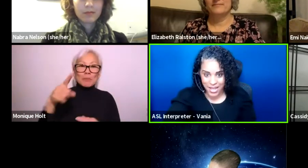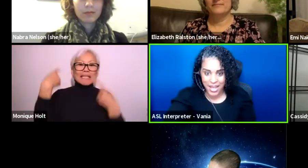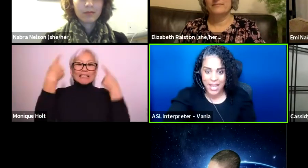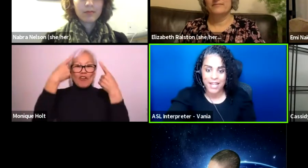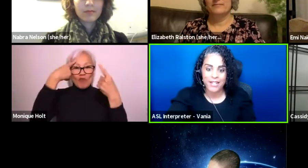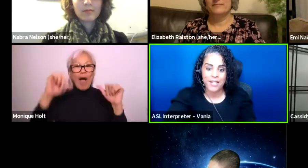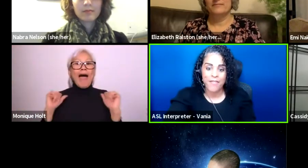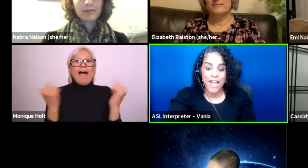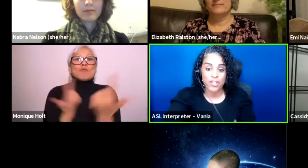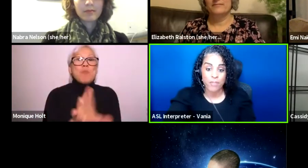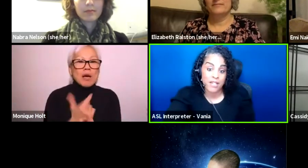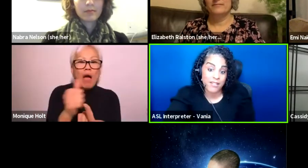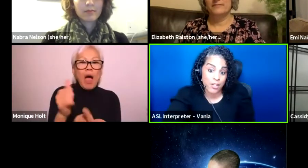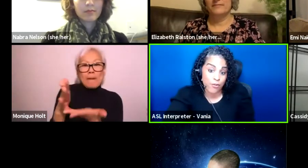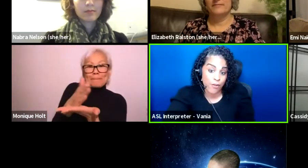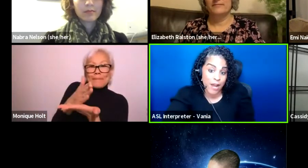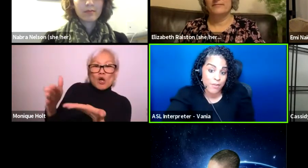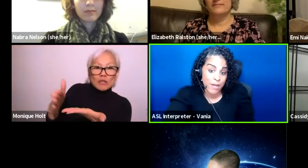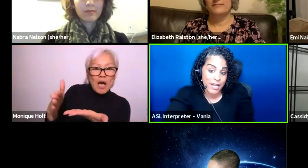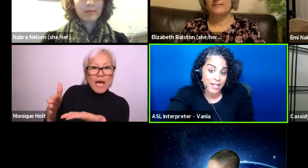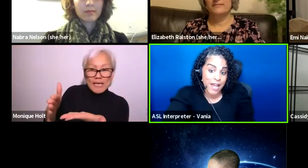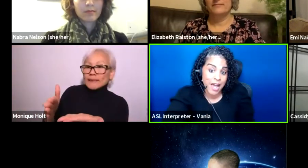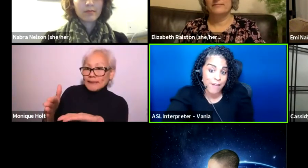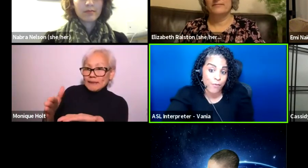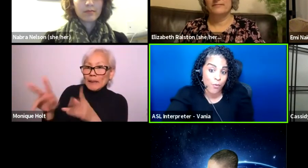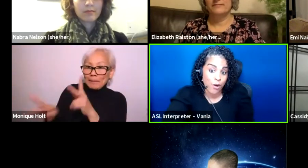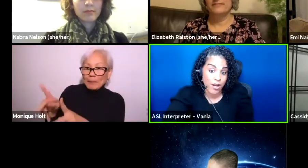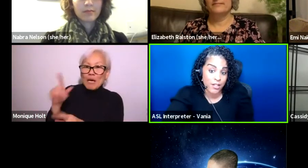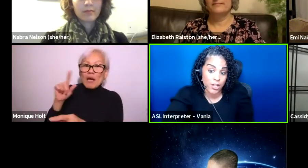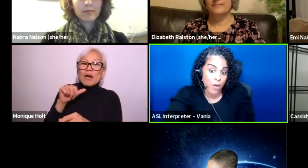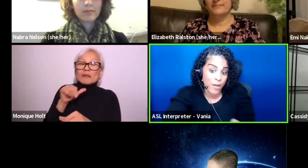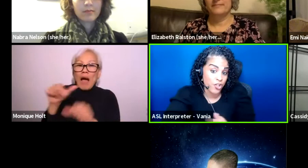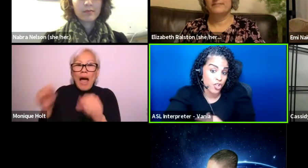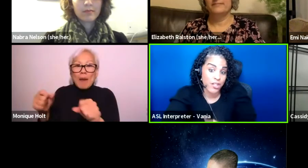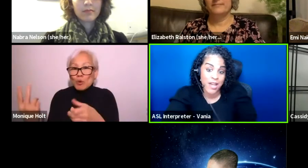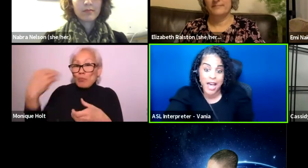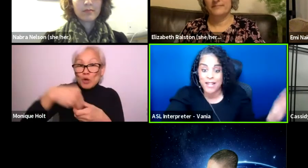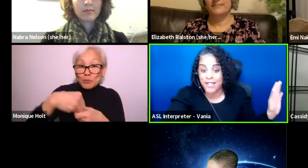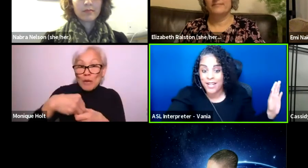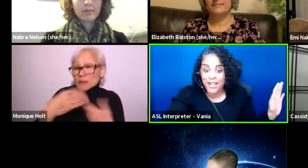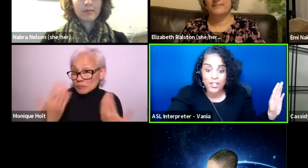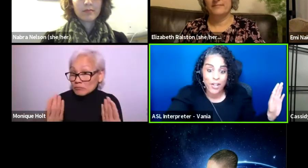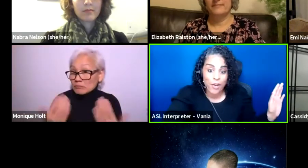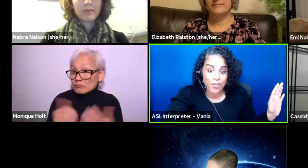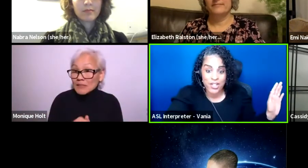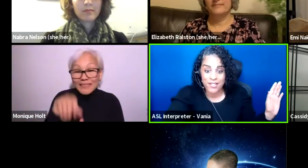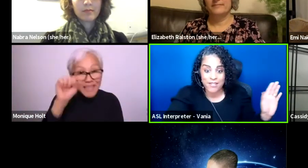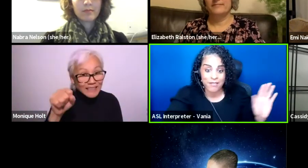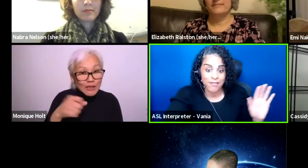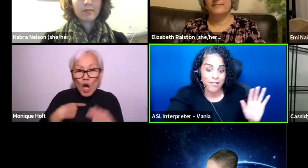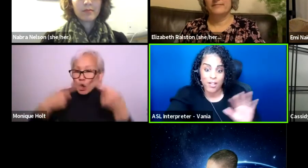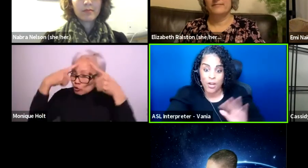and that should be considered for everybody. Not for, you know, it should not, you know, just, you know,